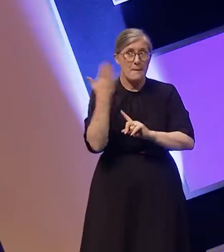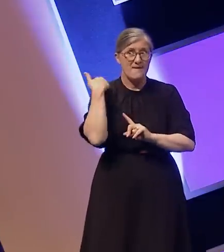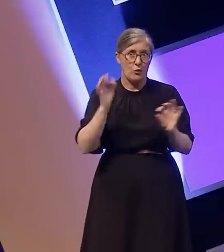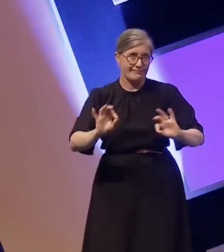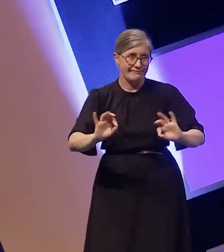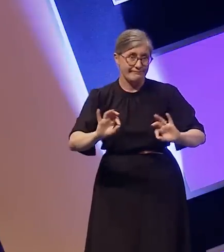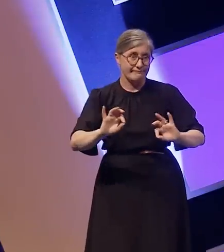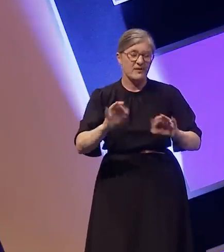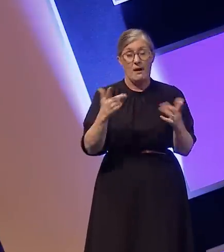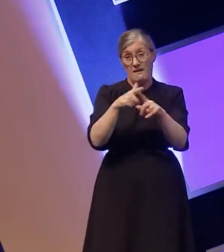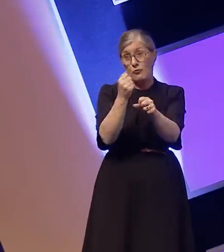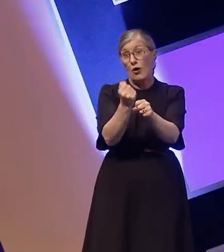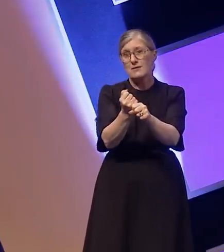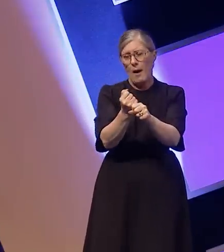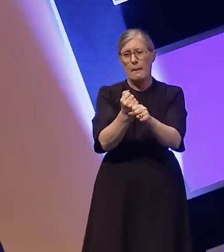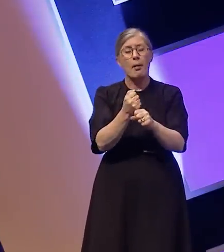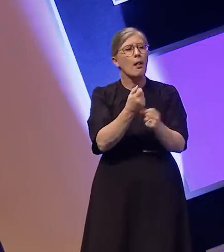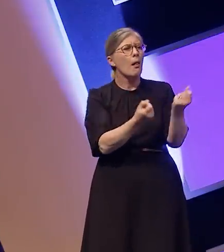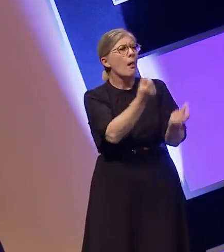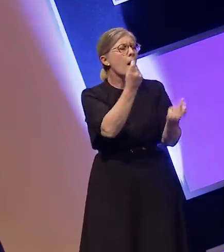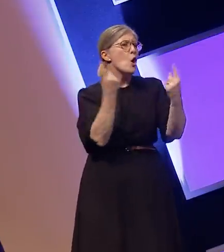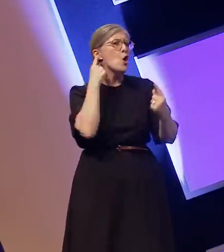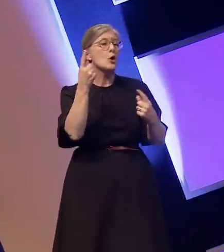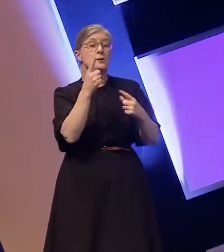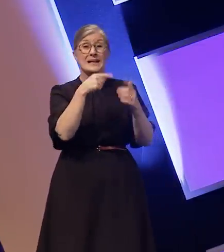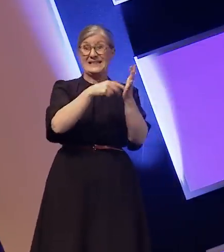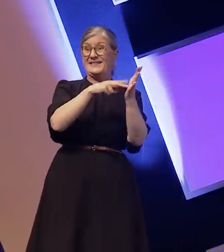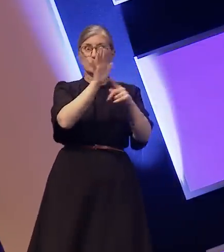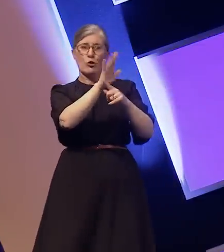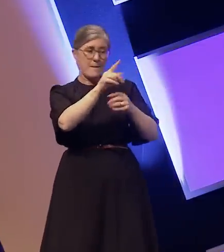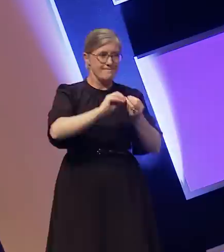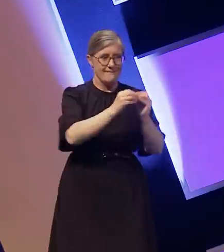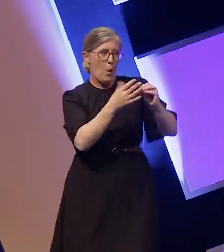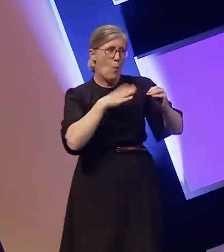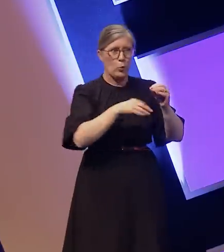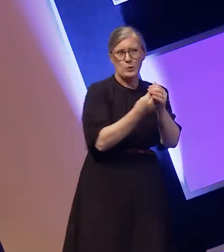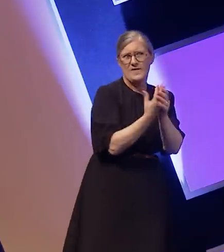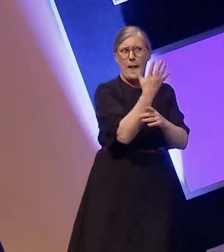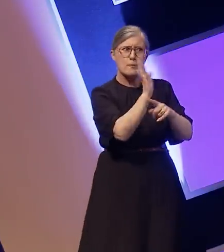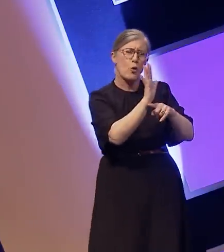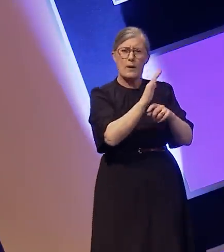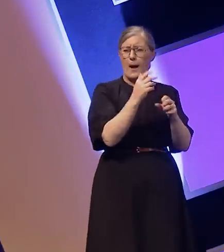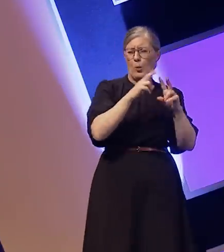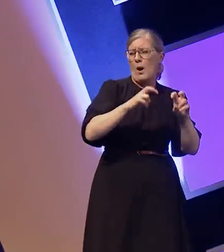For instance I heard about programs developed with a view to explore the deaf culture being cancelled